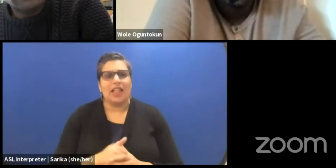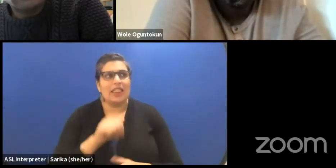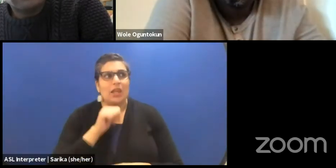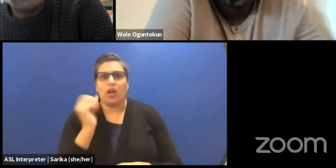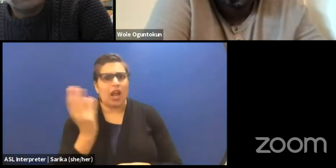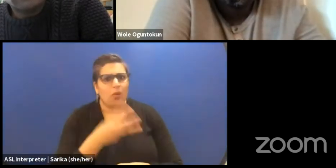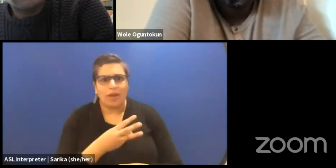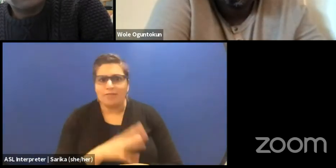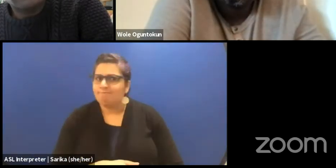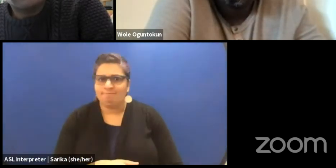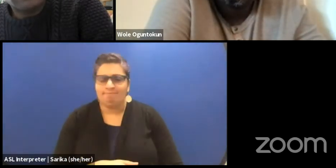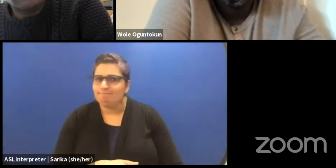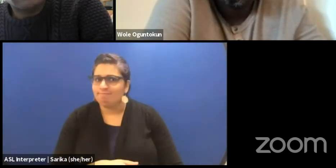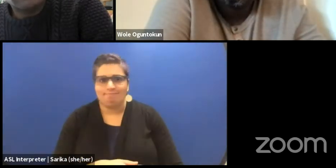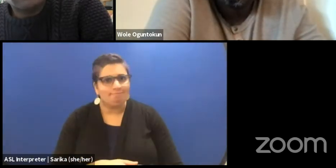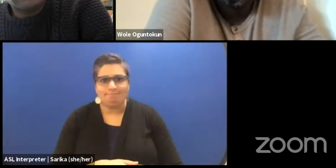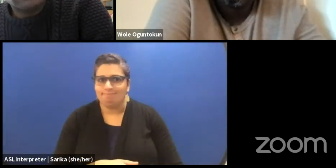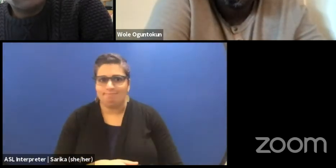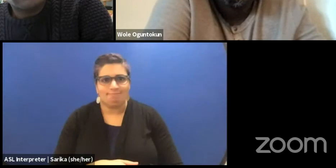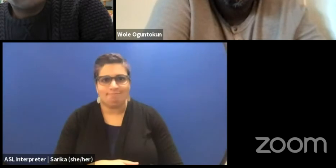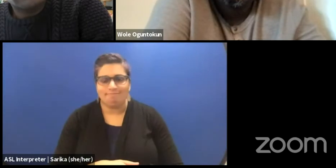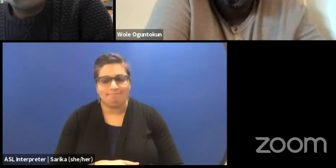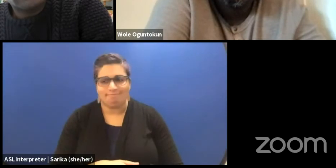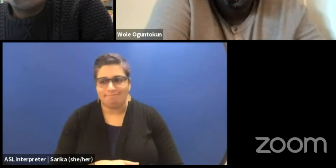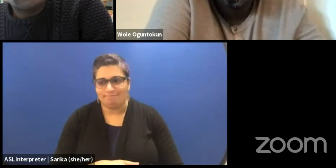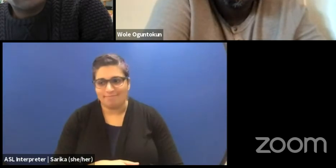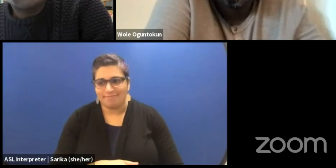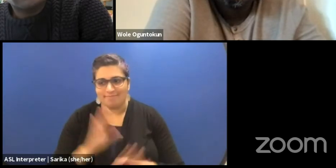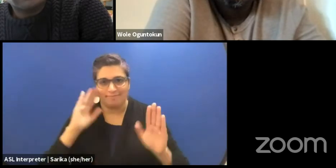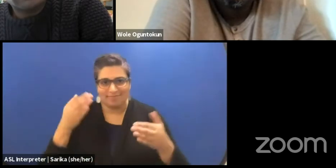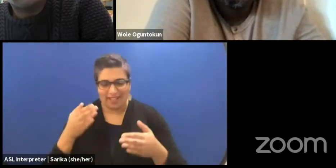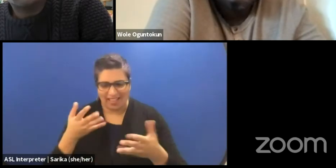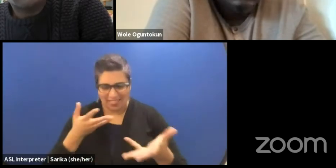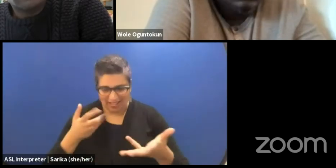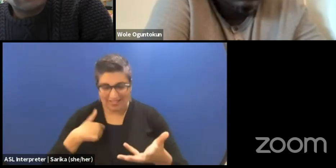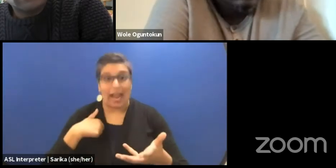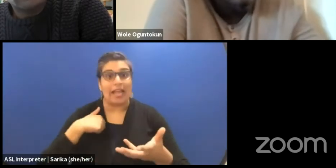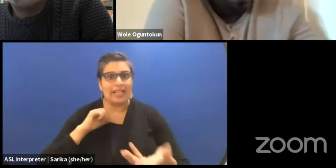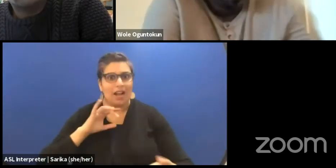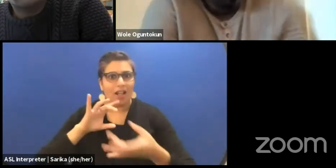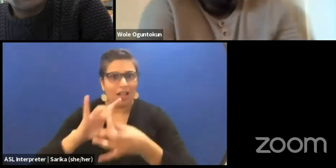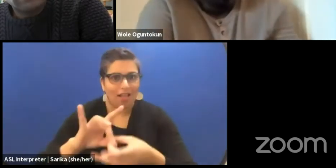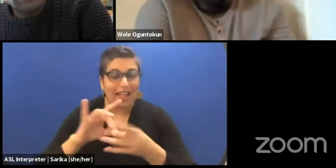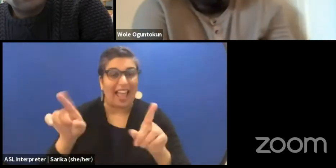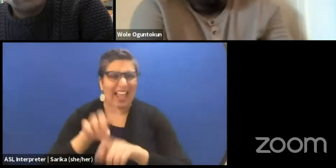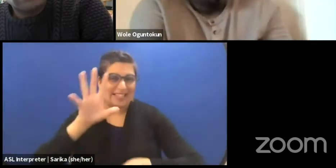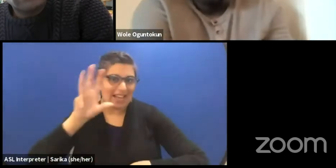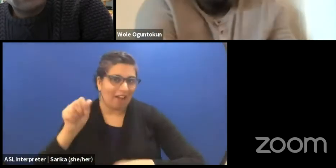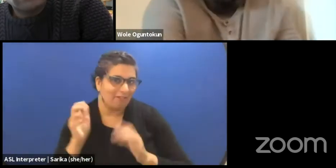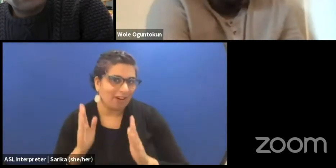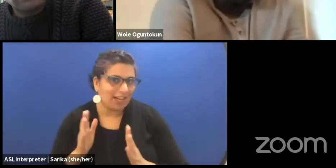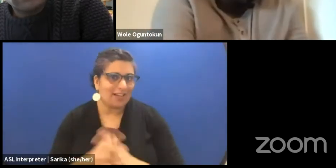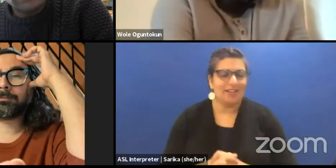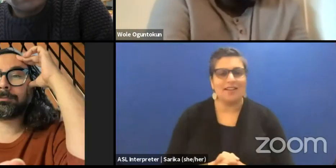"They spoke about probably things that I could relate to "as an African." But you know we put in international